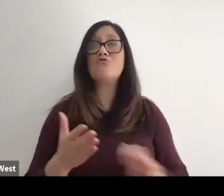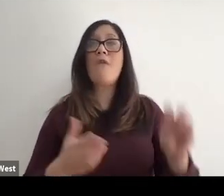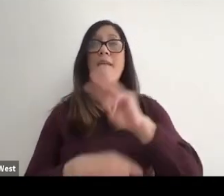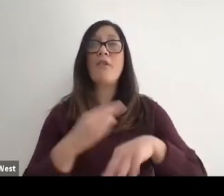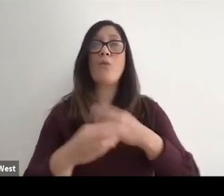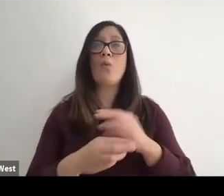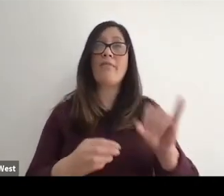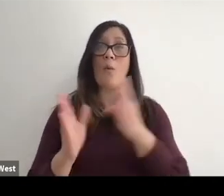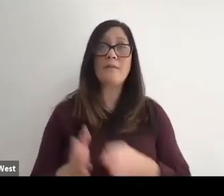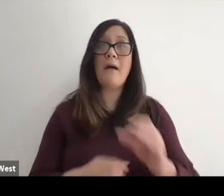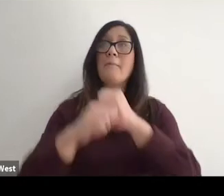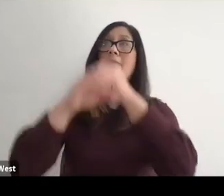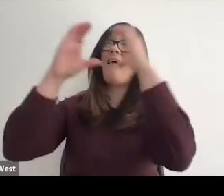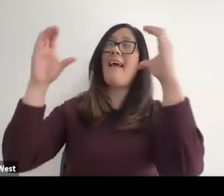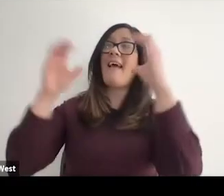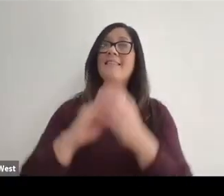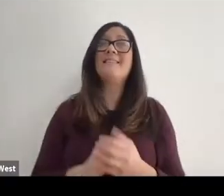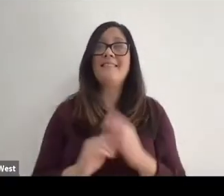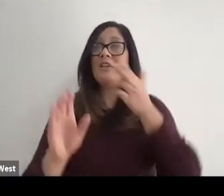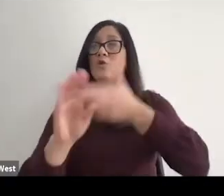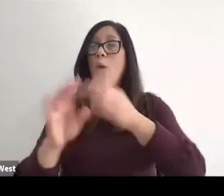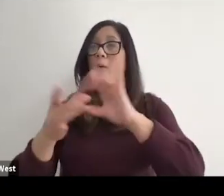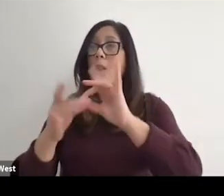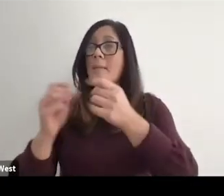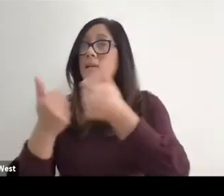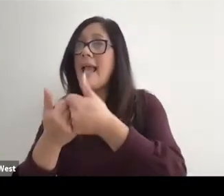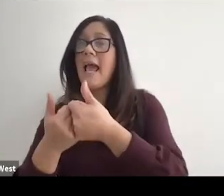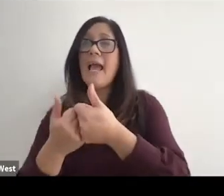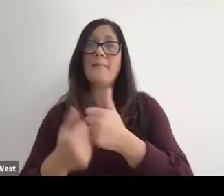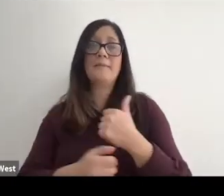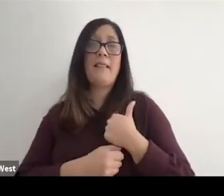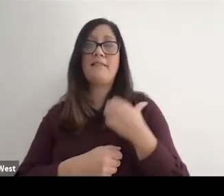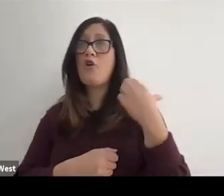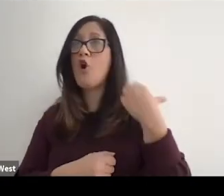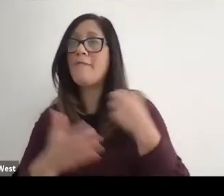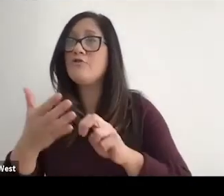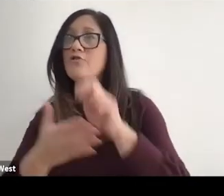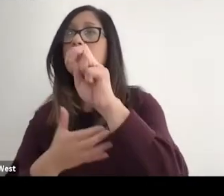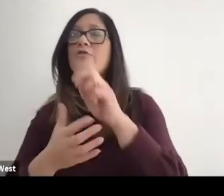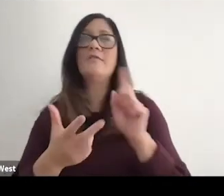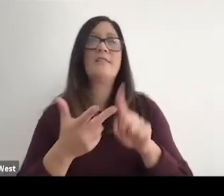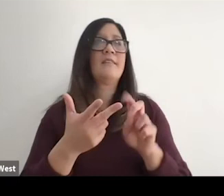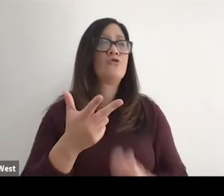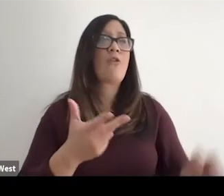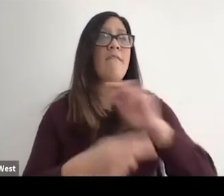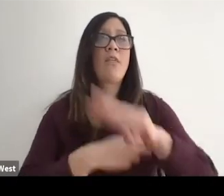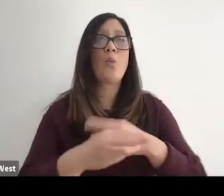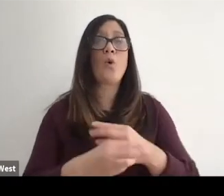That was kind of my plan. Become an Olympian, become an officer, traveled the world, but at 5:30.